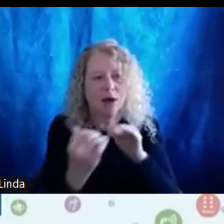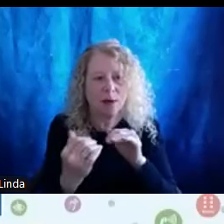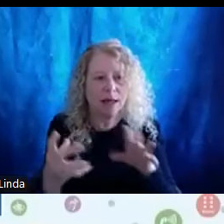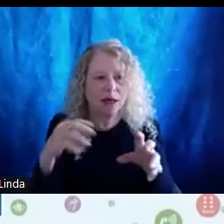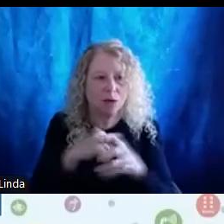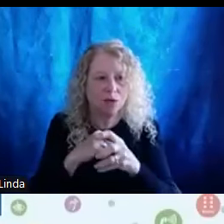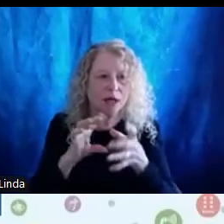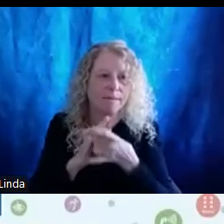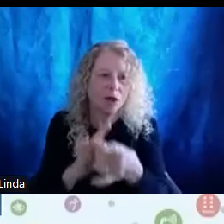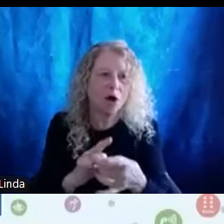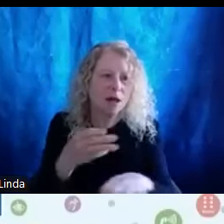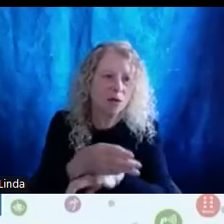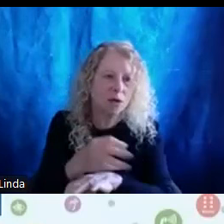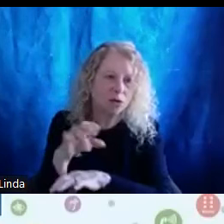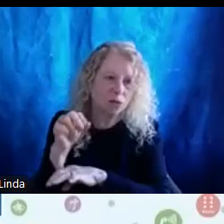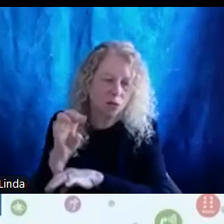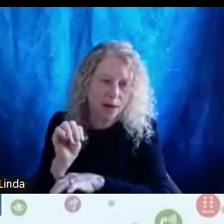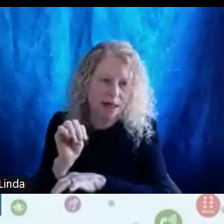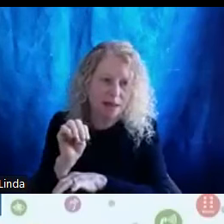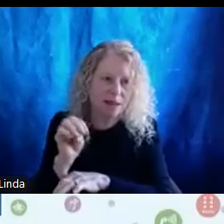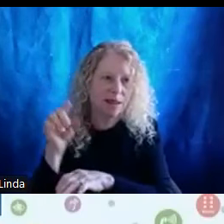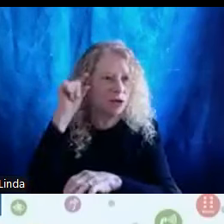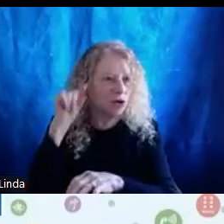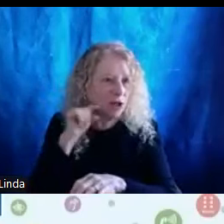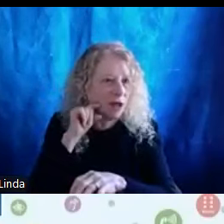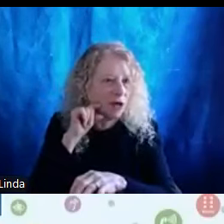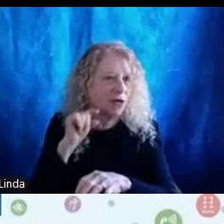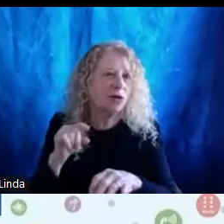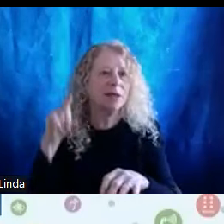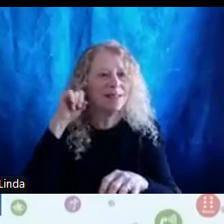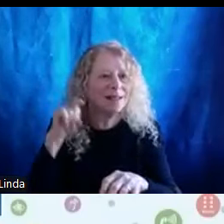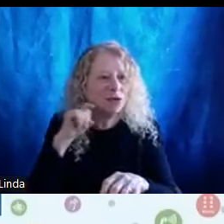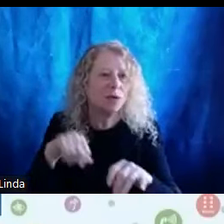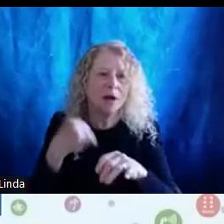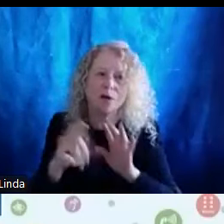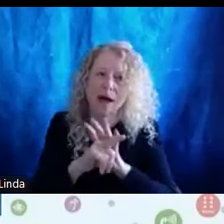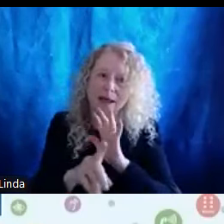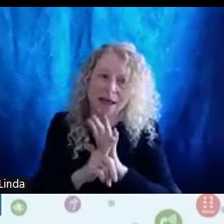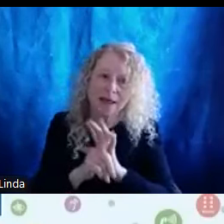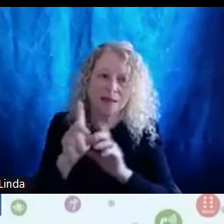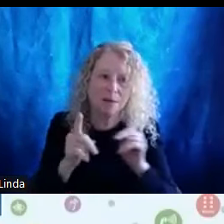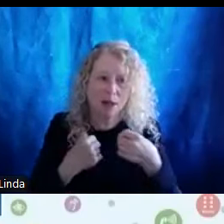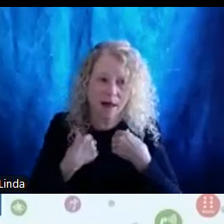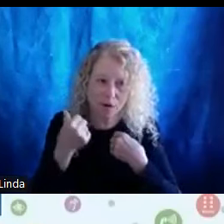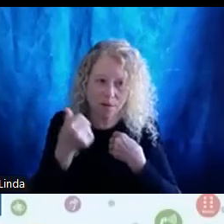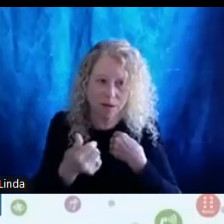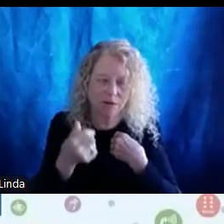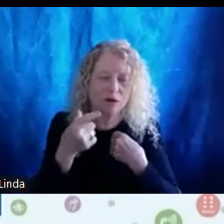sexual orientation and other identities that people hold for themselves. She has brought her unique and quirky